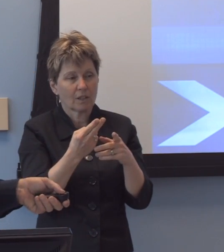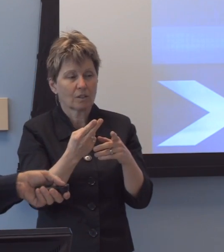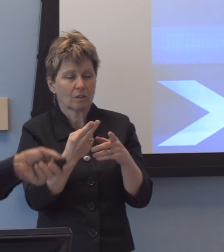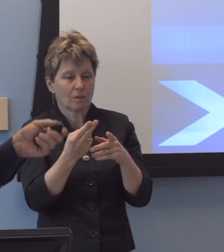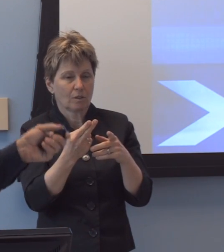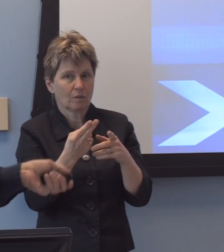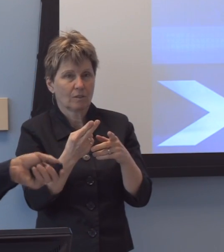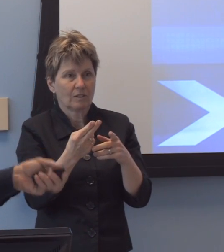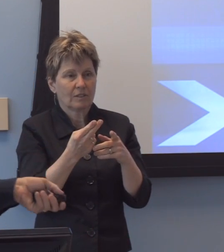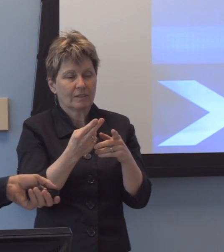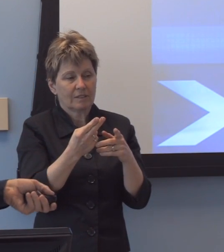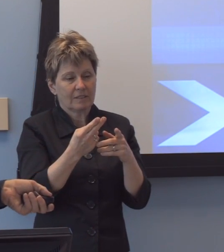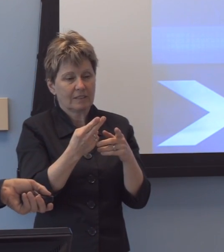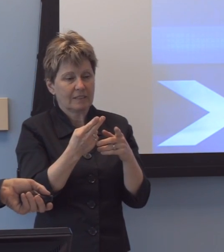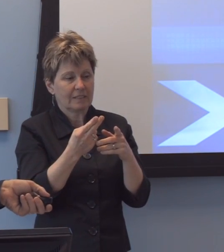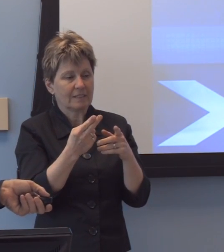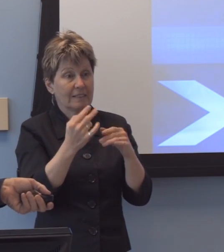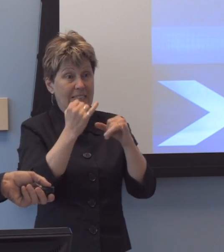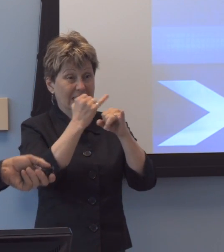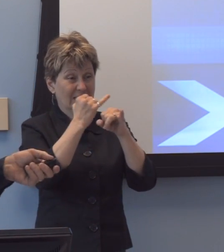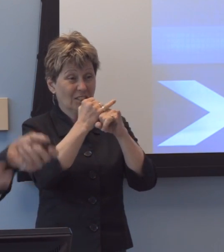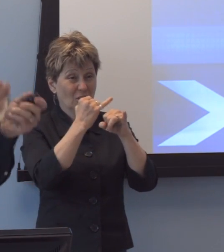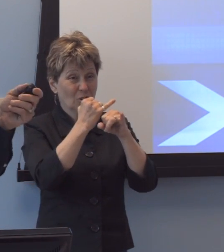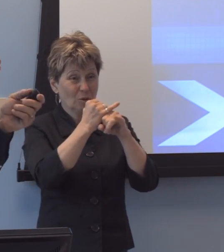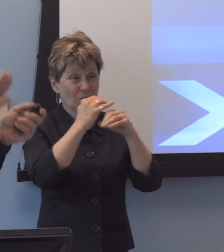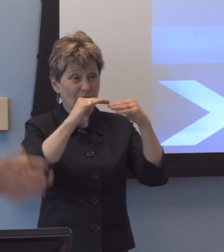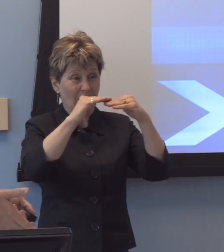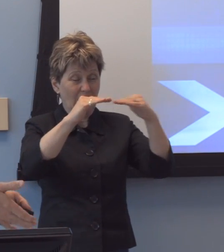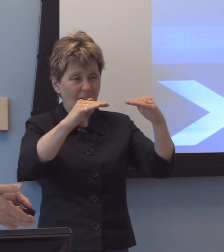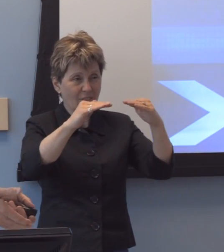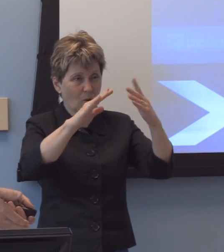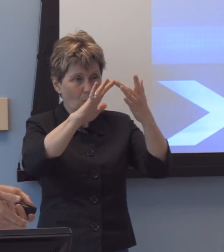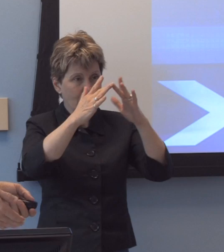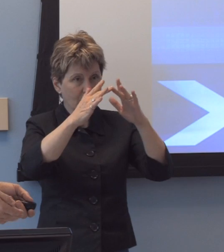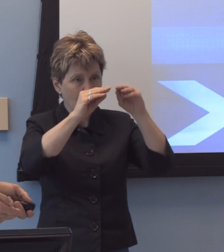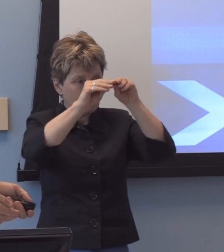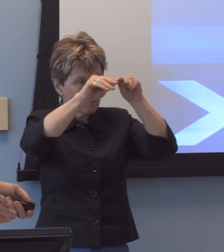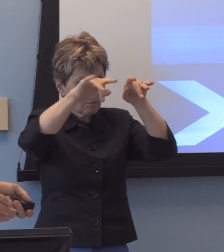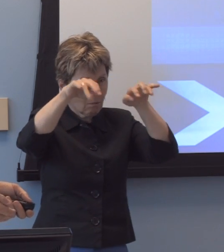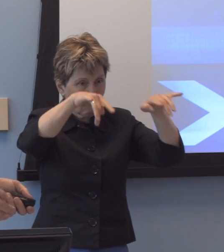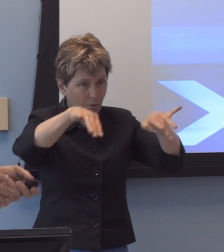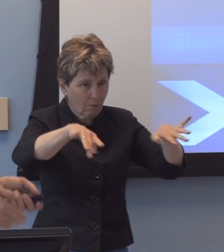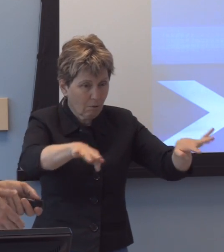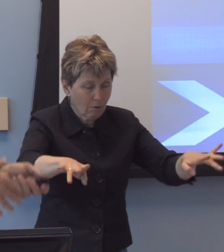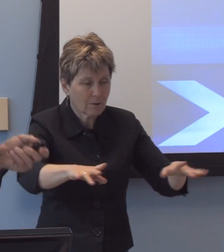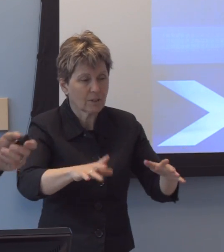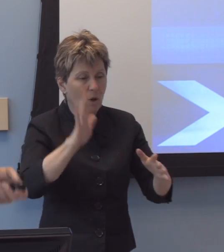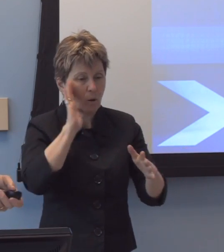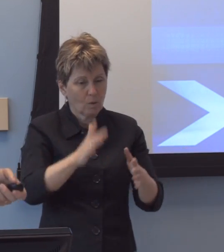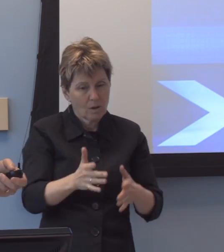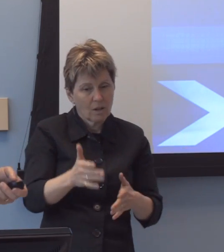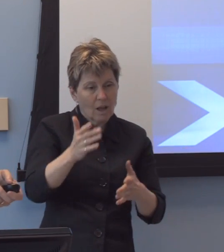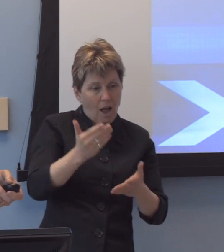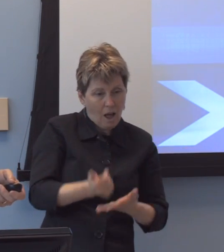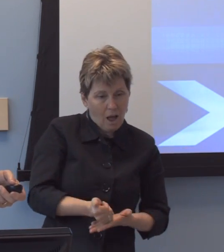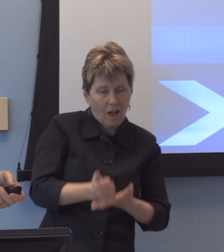institution-level websites and produce readable reports that administrators and developers can use